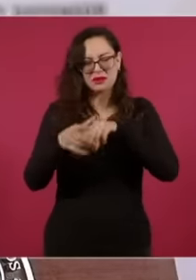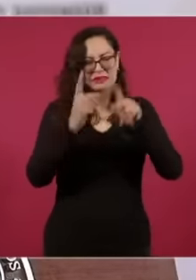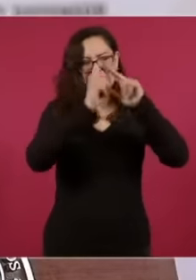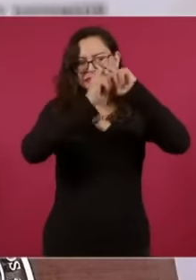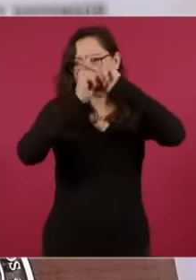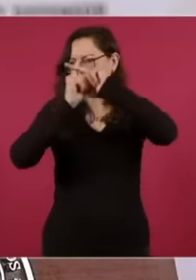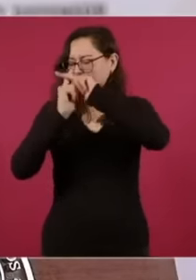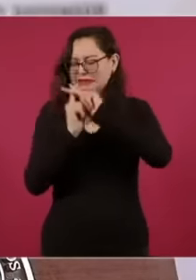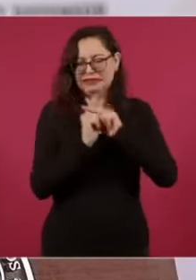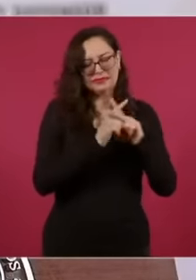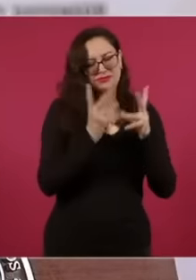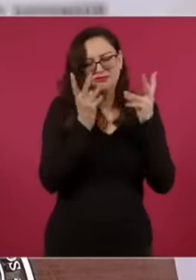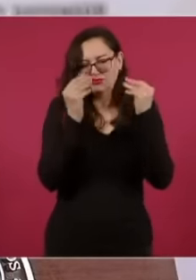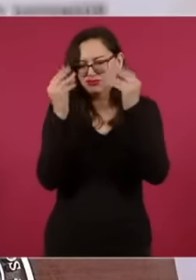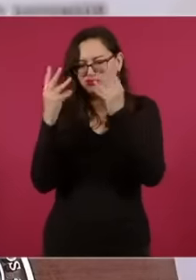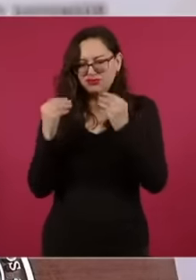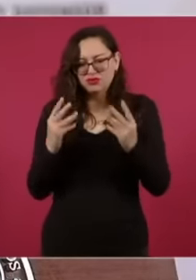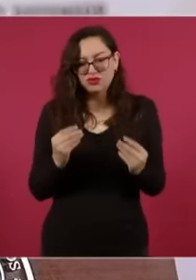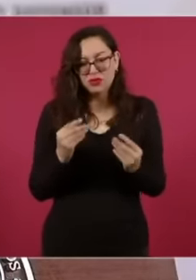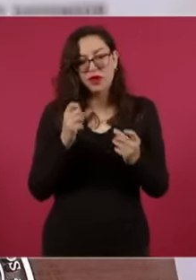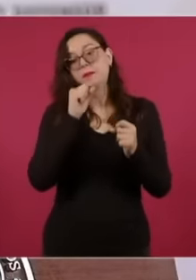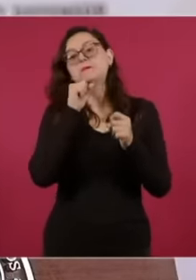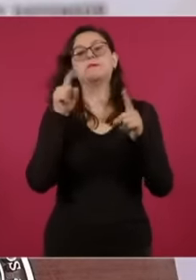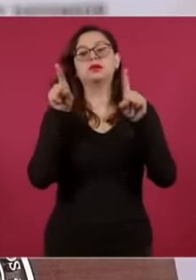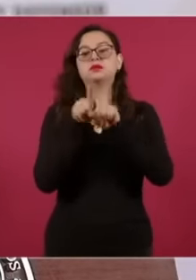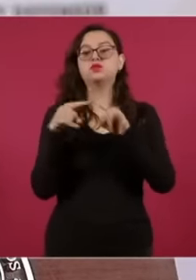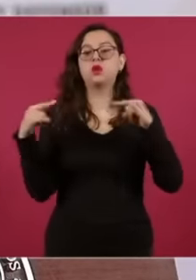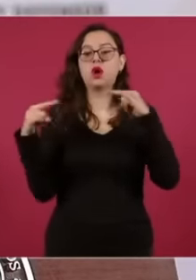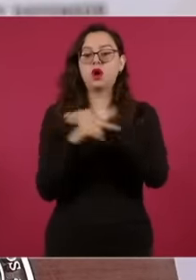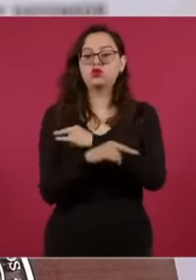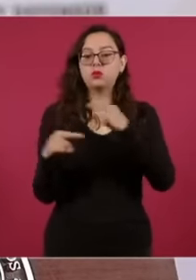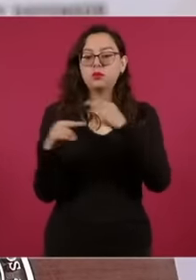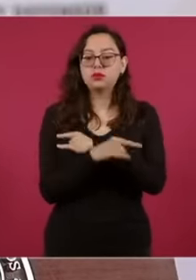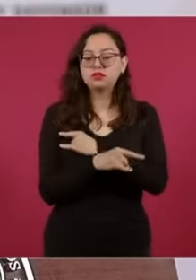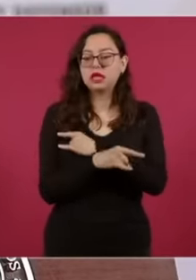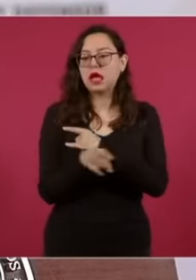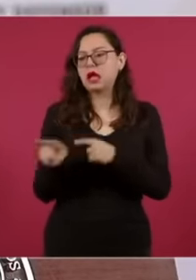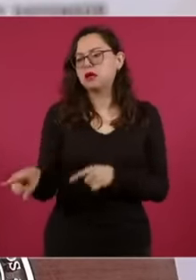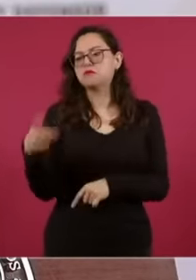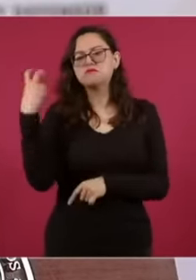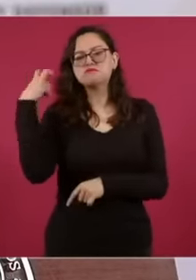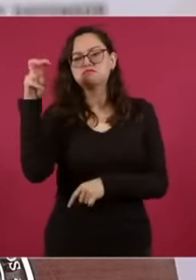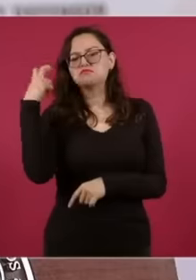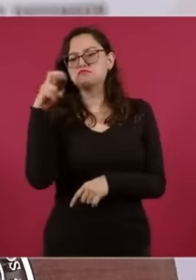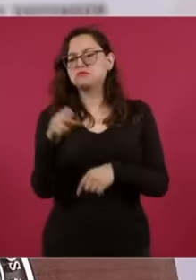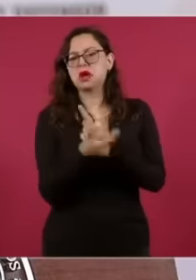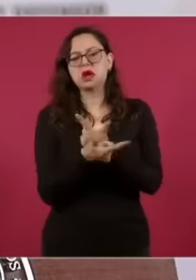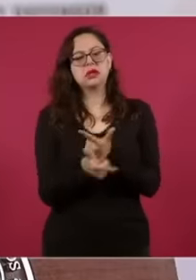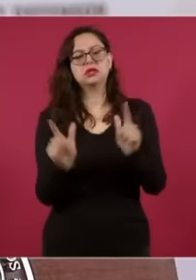toll service and highways. What do you think is this? Unlimited voluntary insurance for adults and